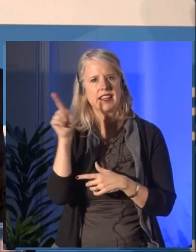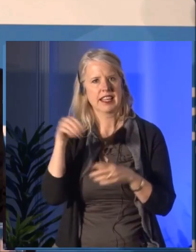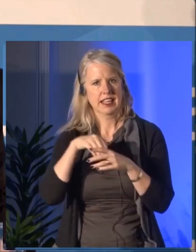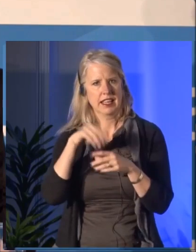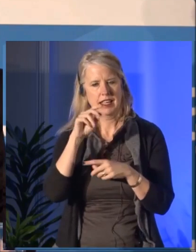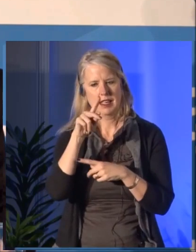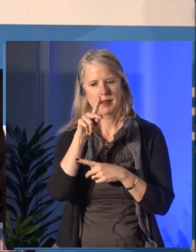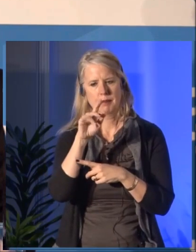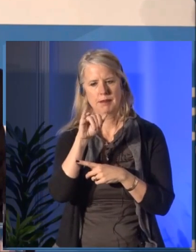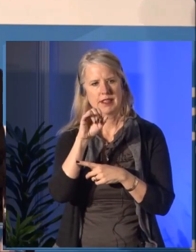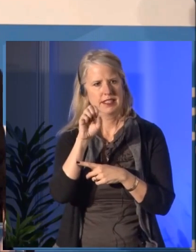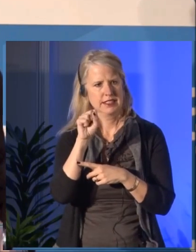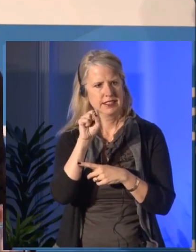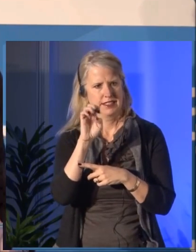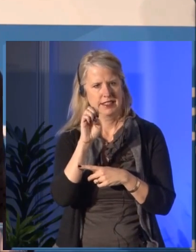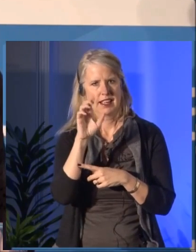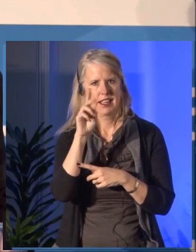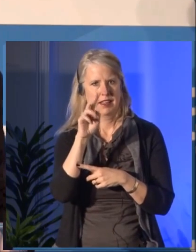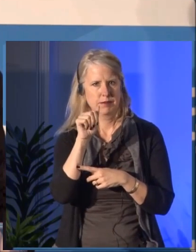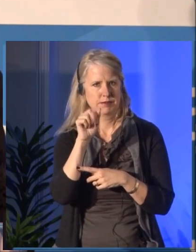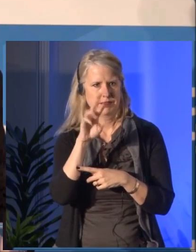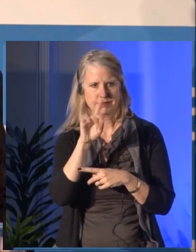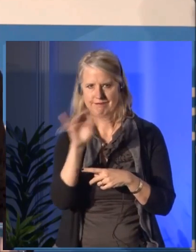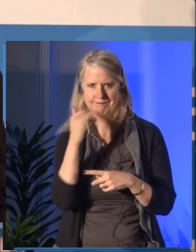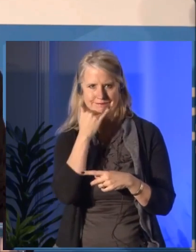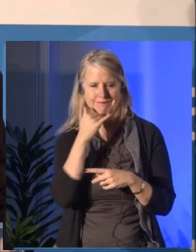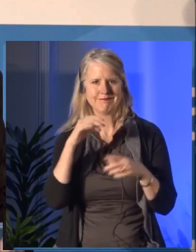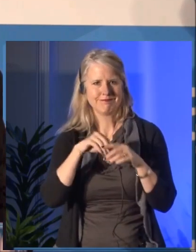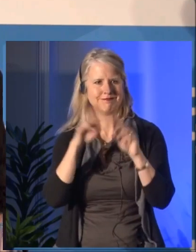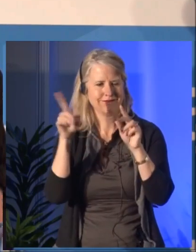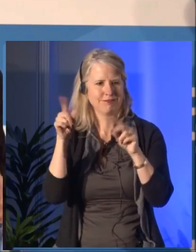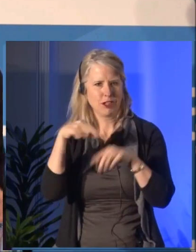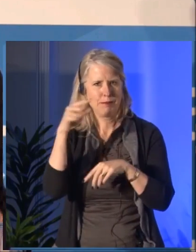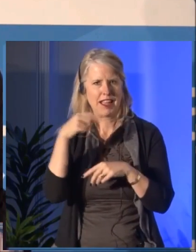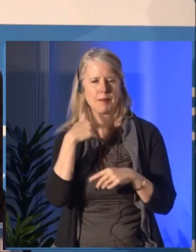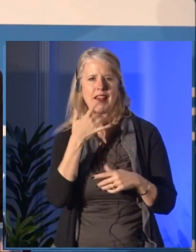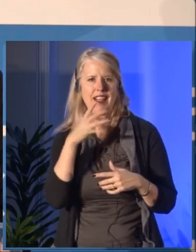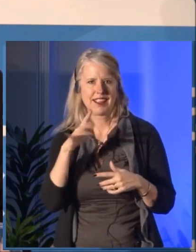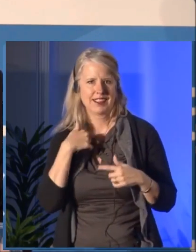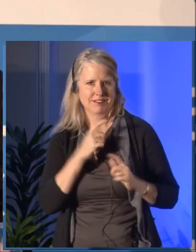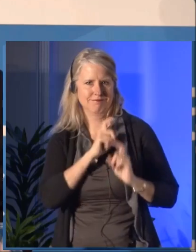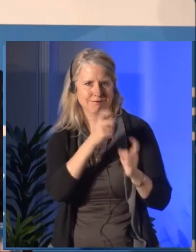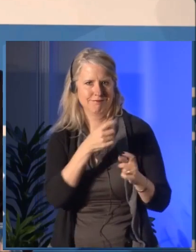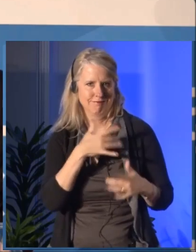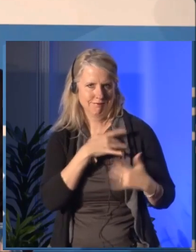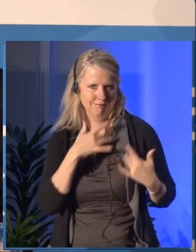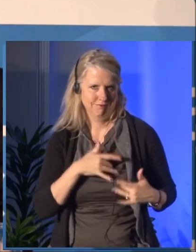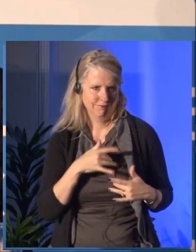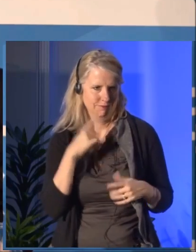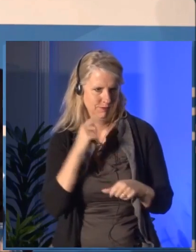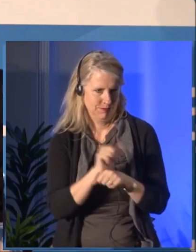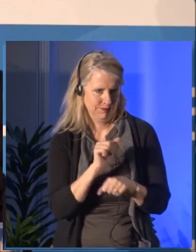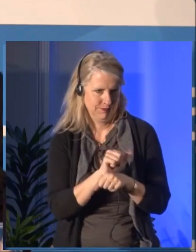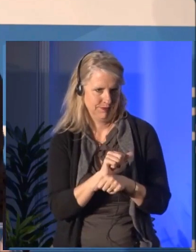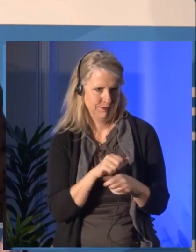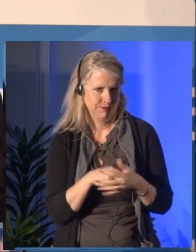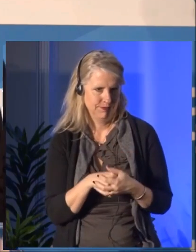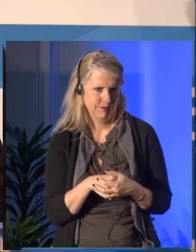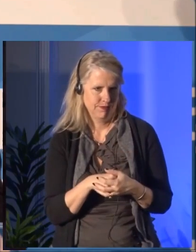I was very proud to be able to sponsor it through my philanthropic work as I've just said.